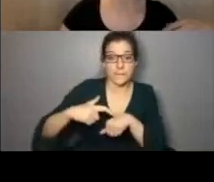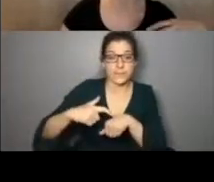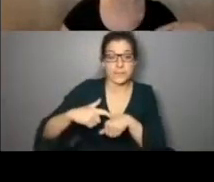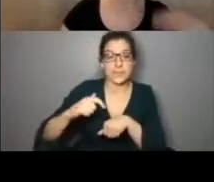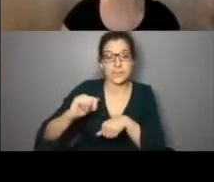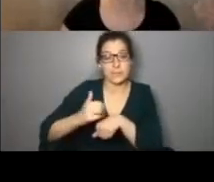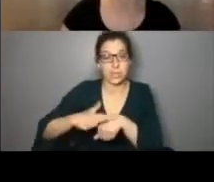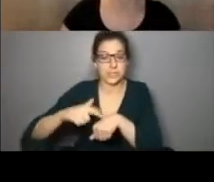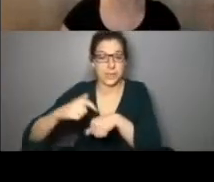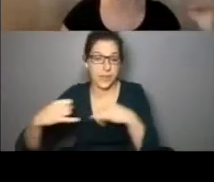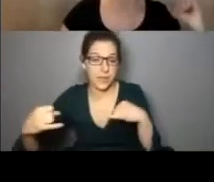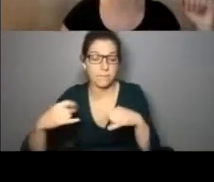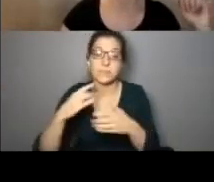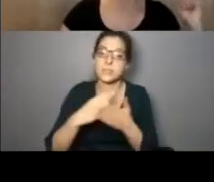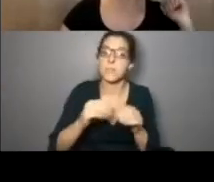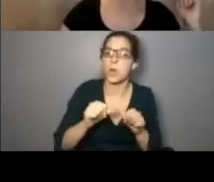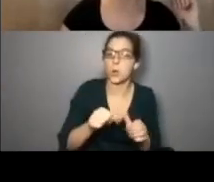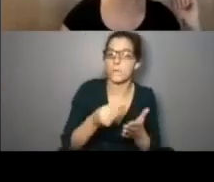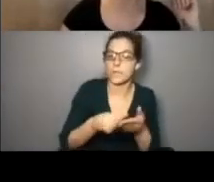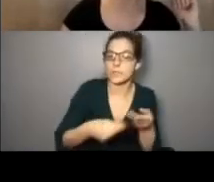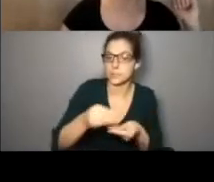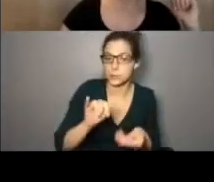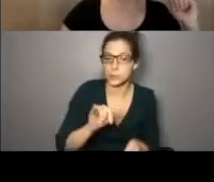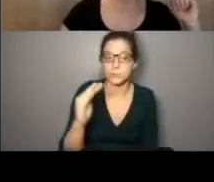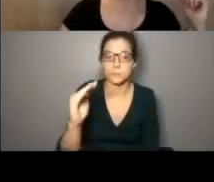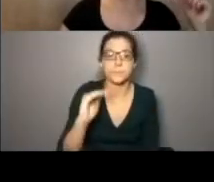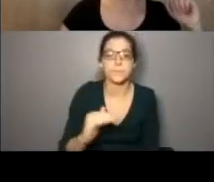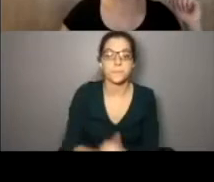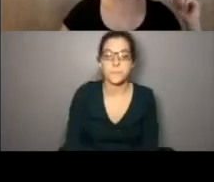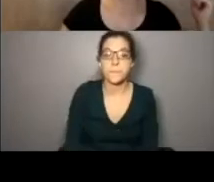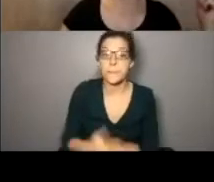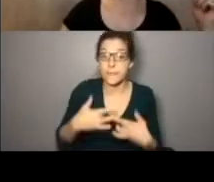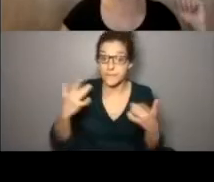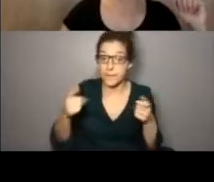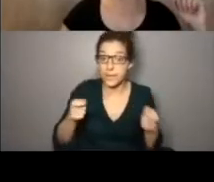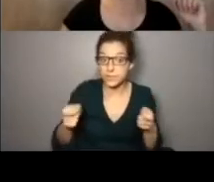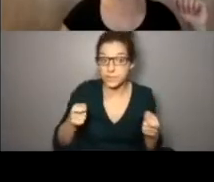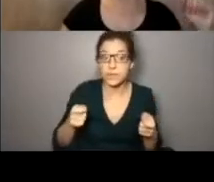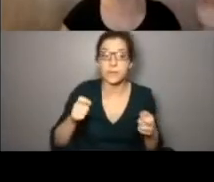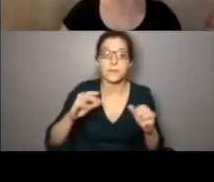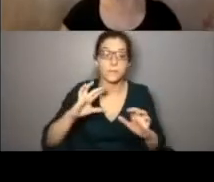there are some on-going funds and stuff like that in there . And then